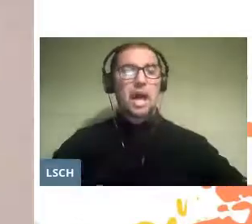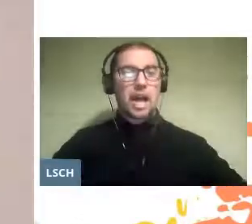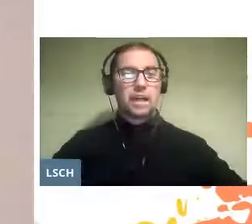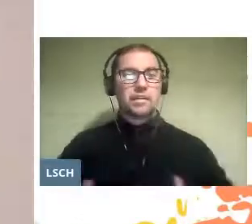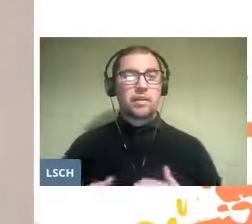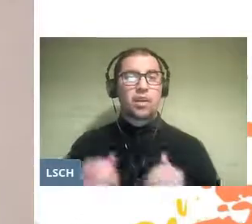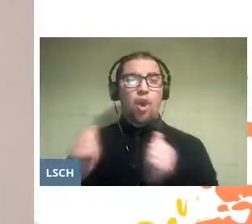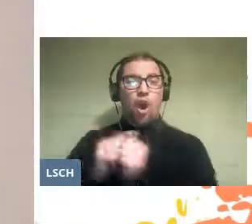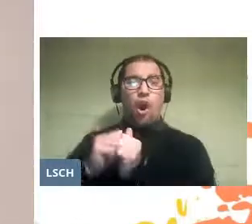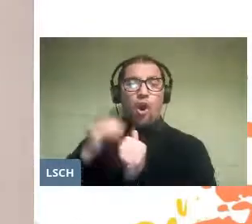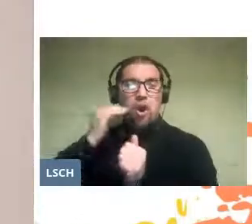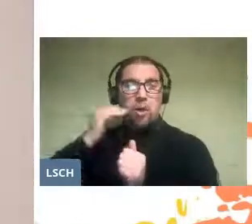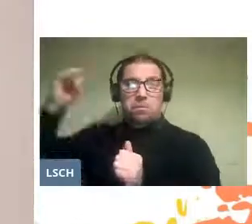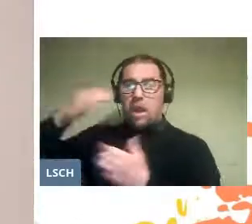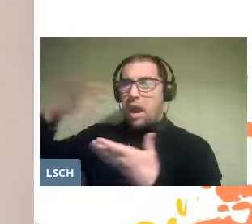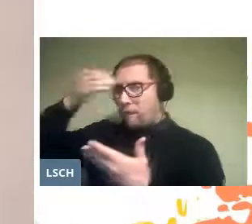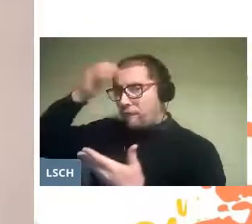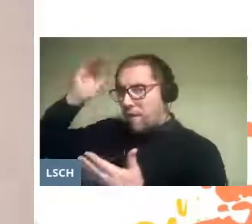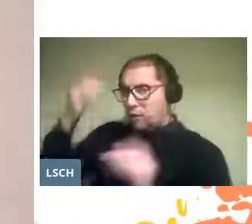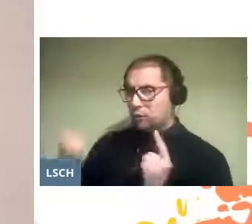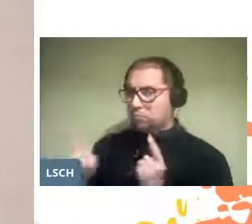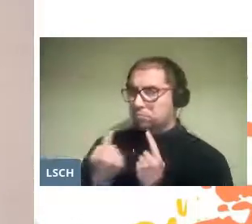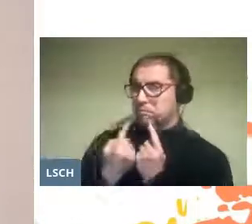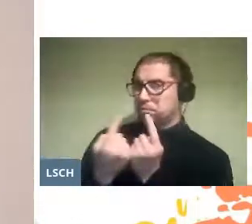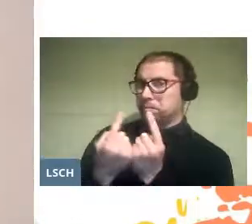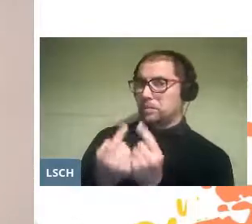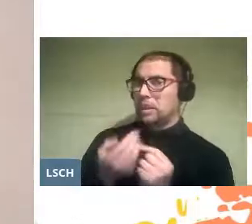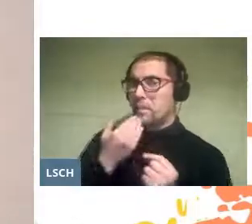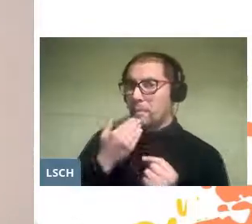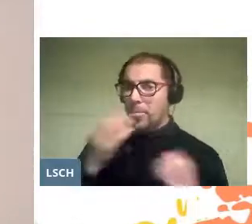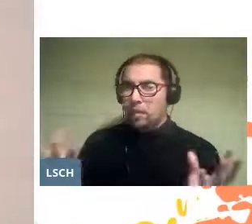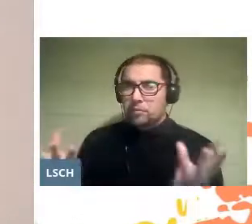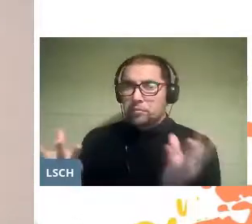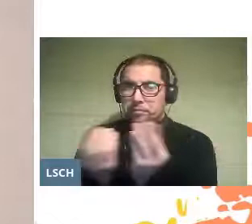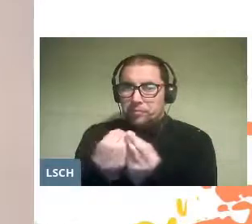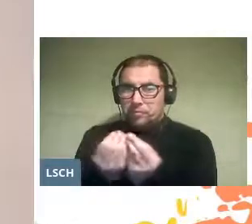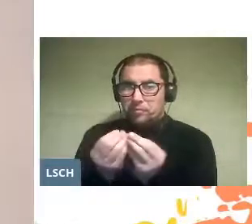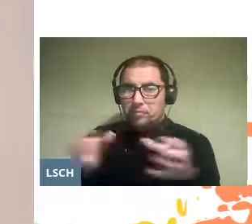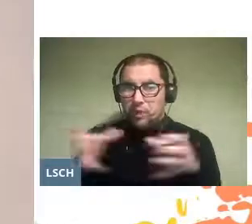with great national artists, and be part of the cast of an opera